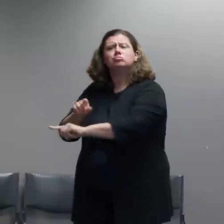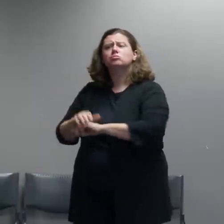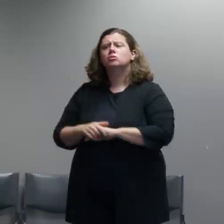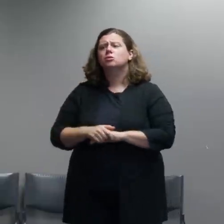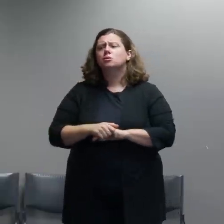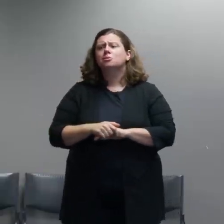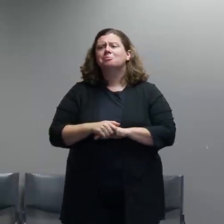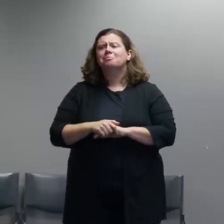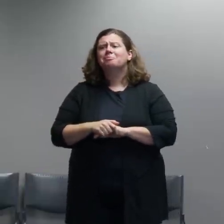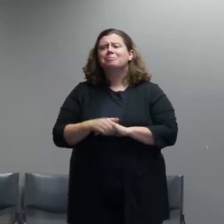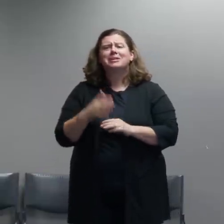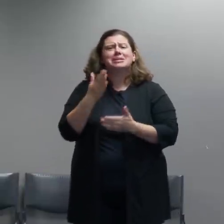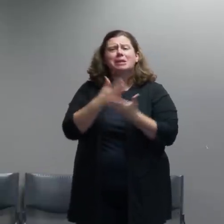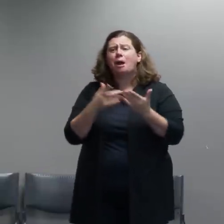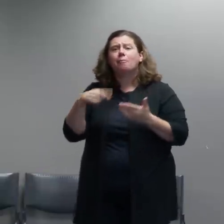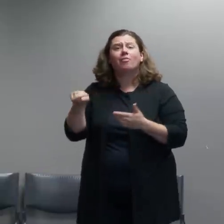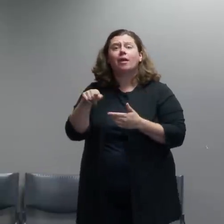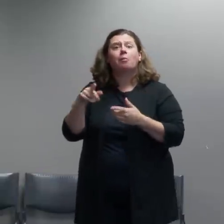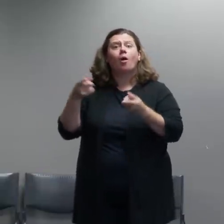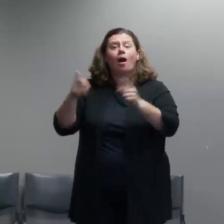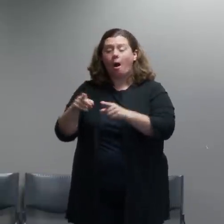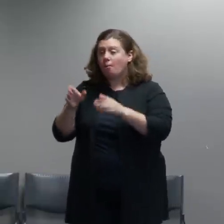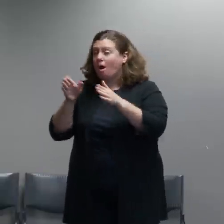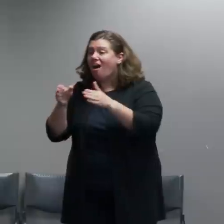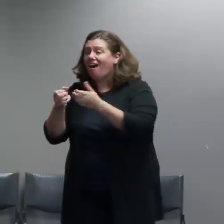in a nightly scene of violence, property damage, and criminal